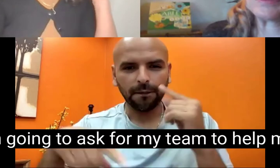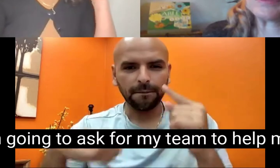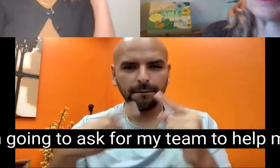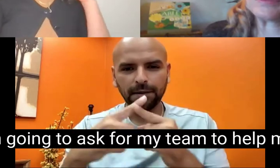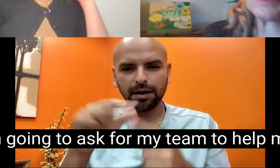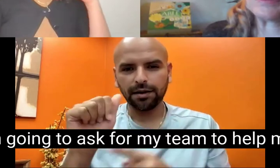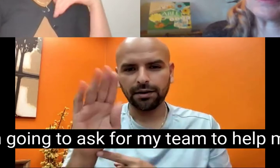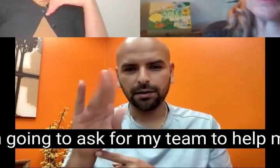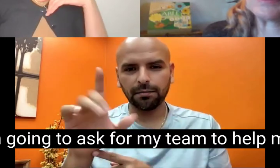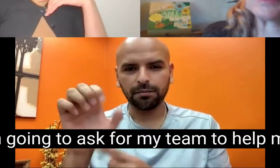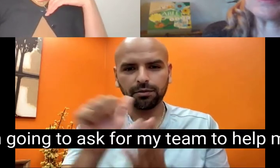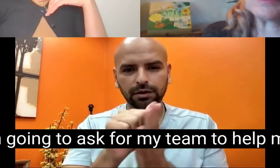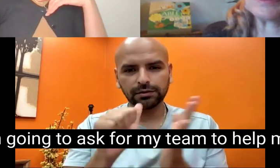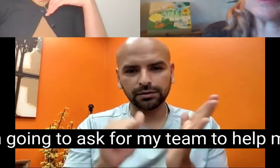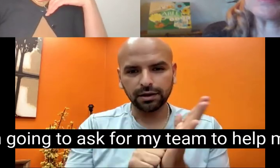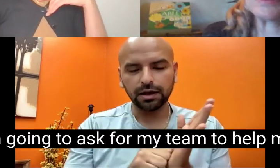I'm going to ask for my team to help me.